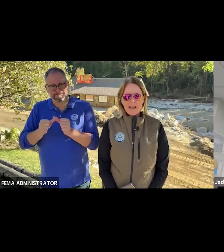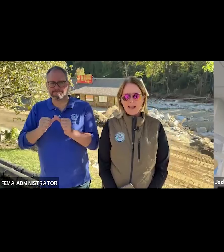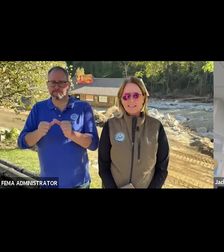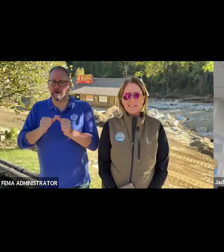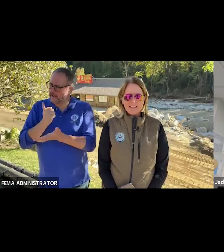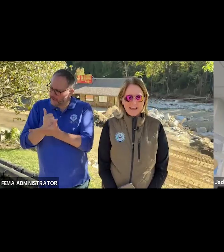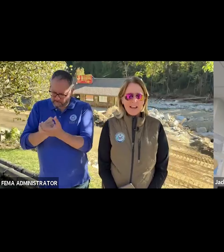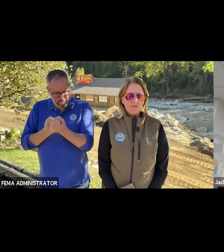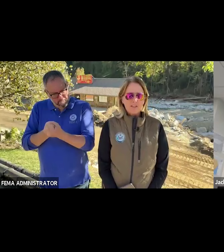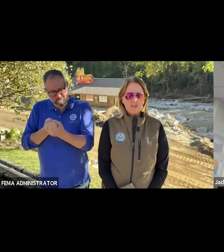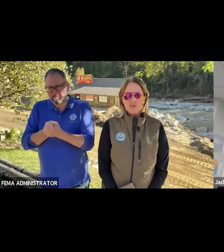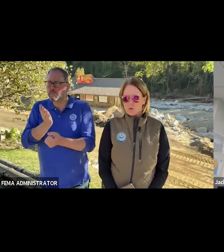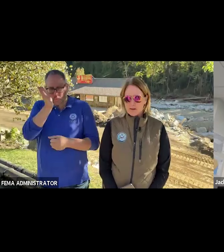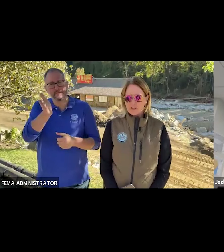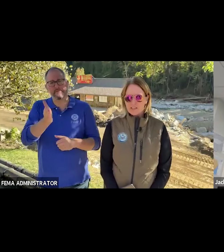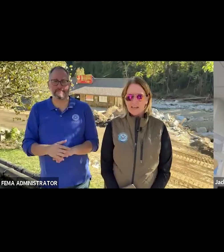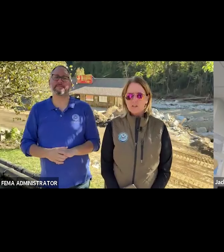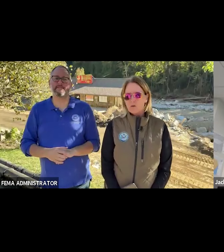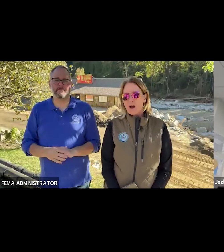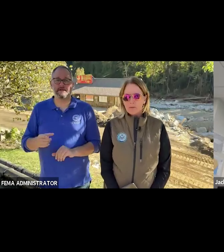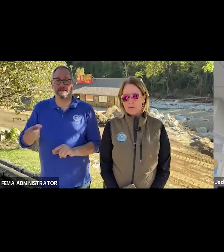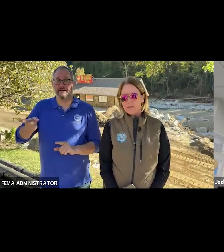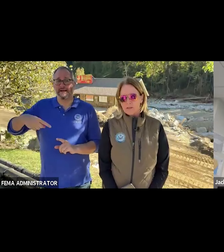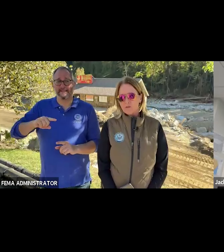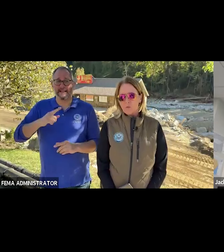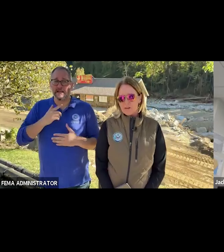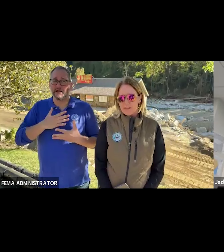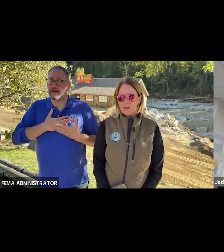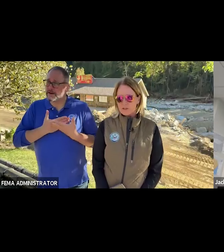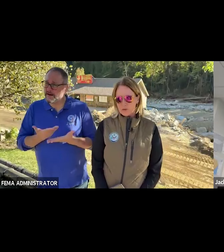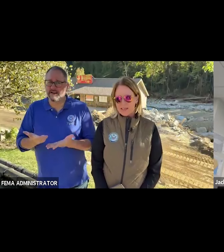And they have been so gracious and so complimentary of the work that we are doing.